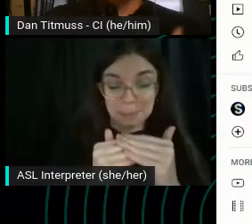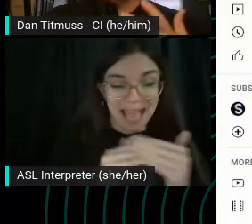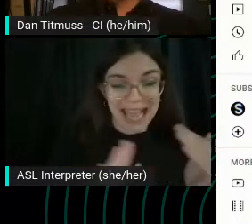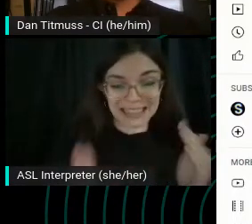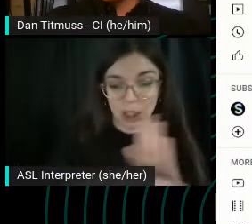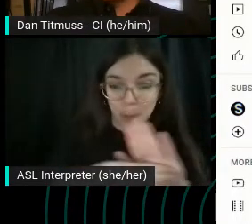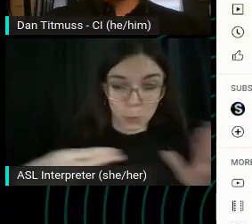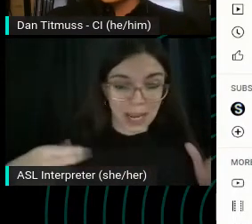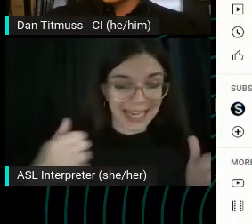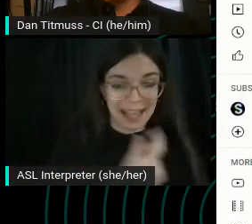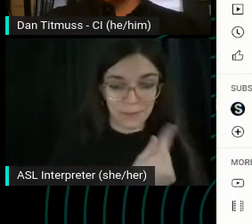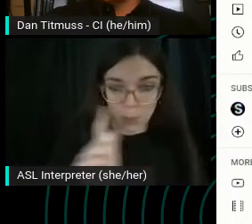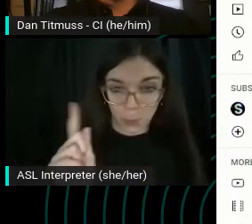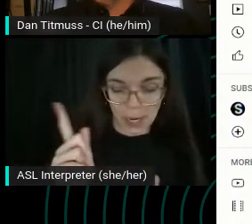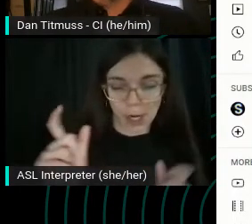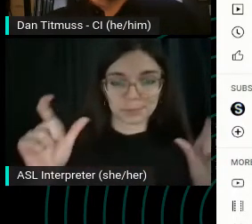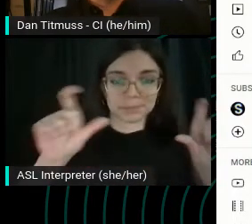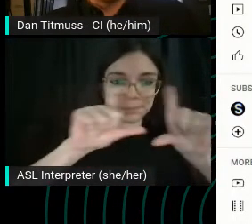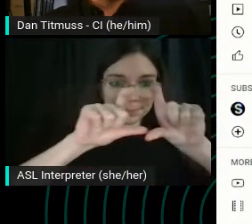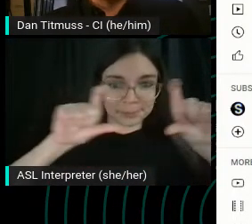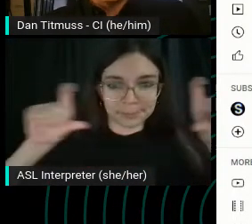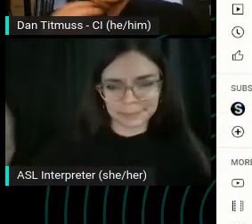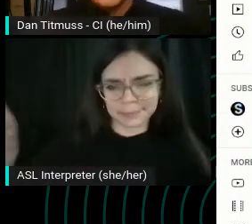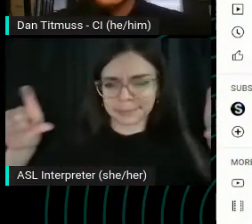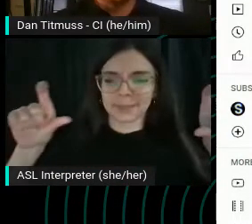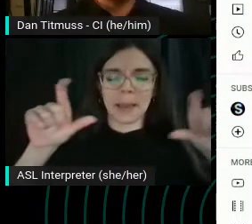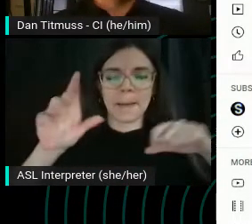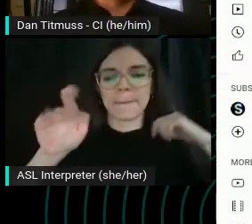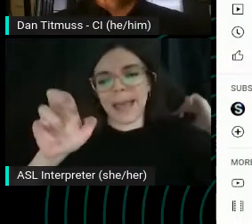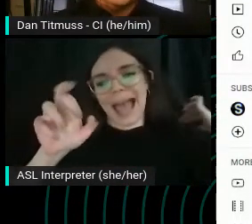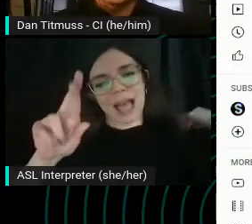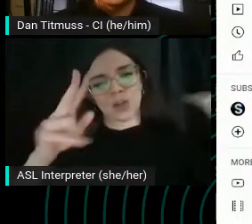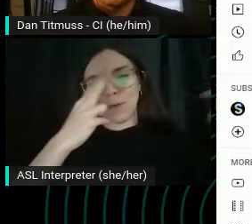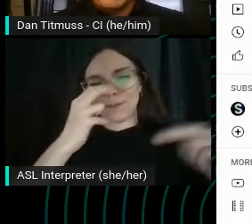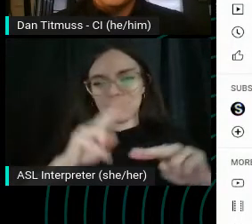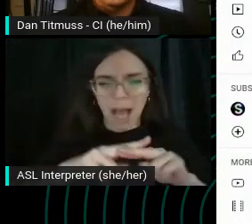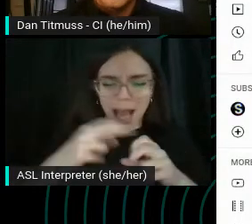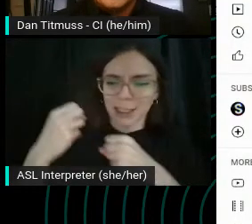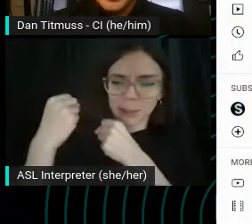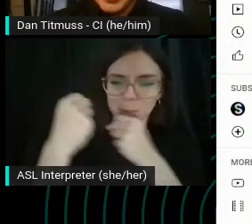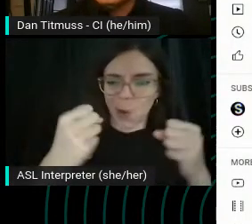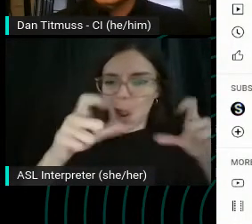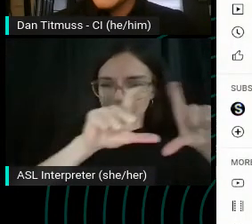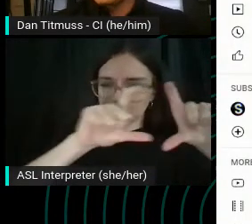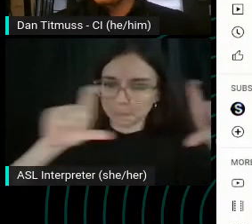with this banner. It gives a really strong fun overview of what the channel is all about. After that